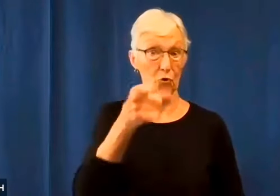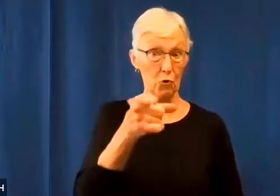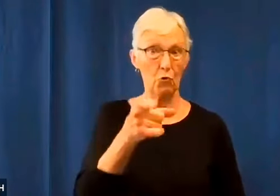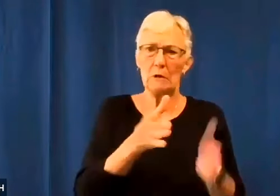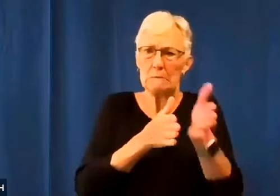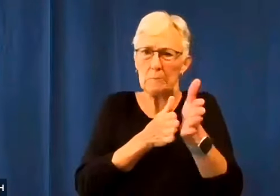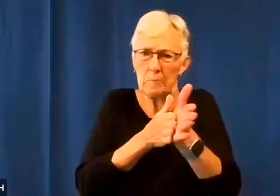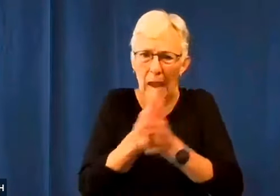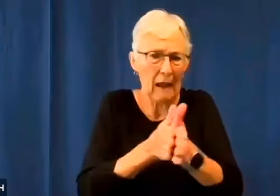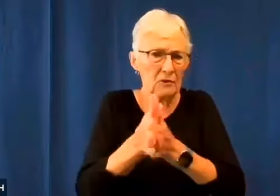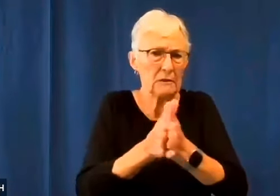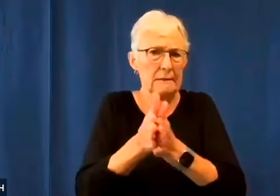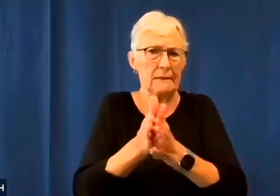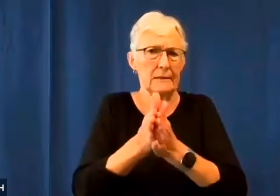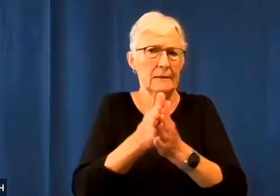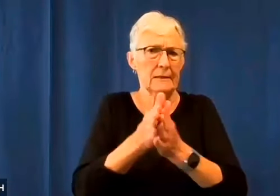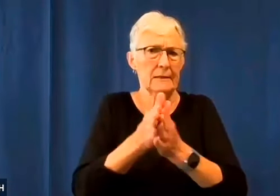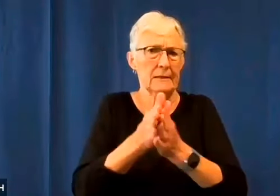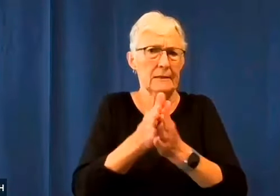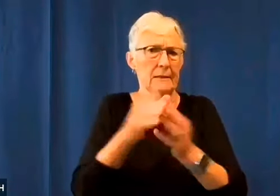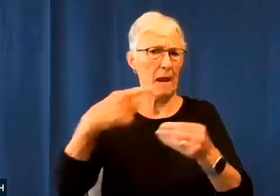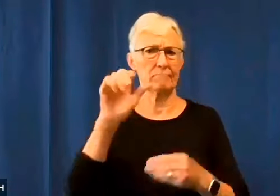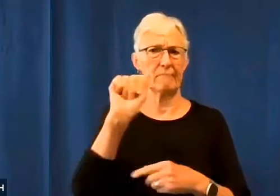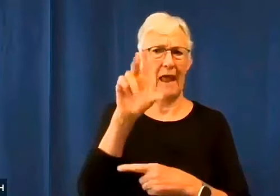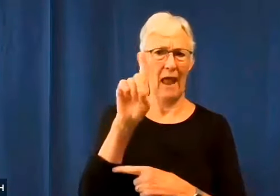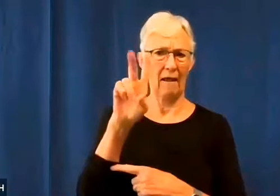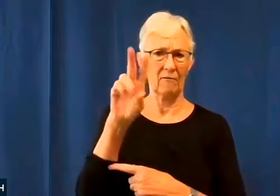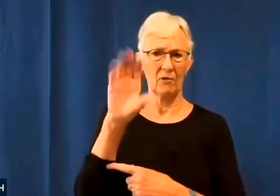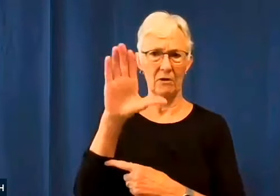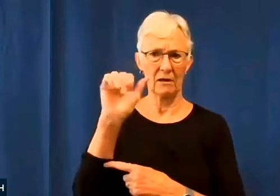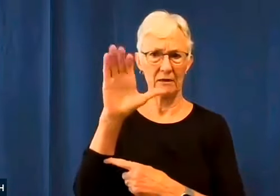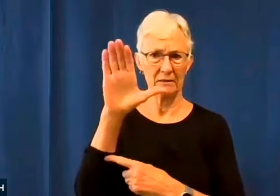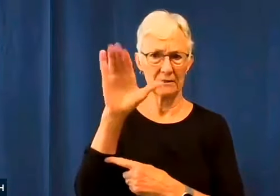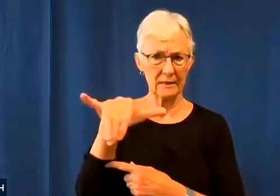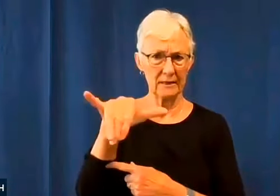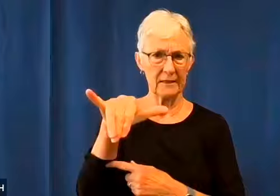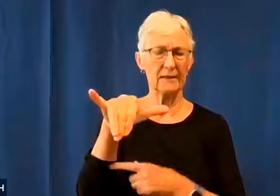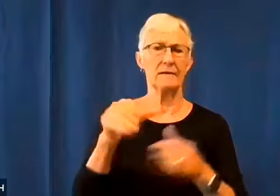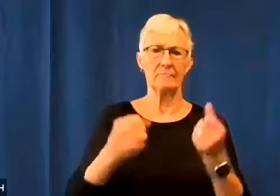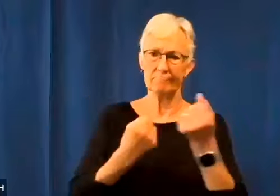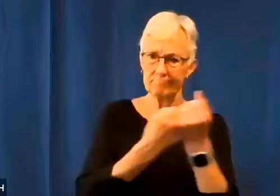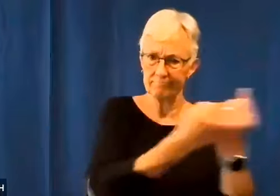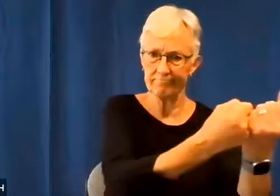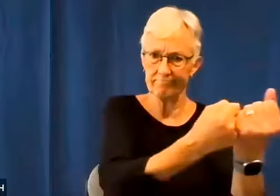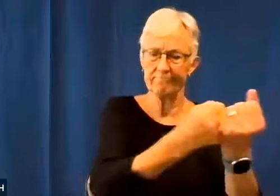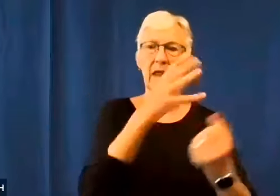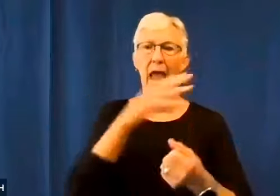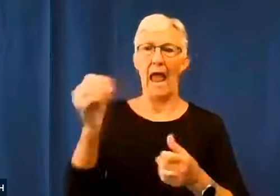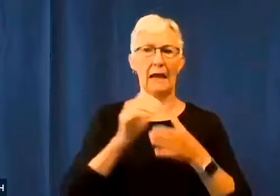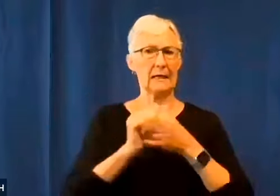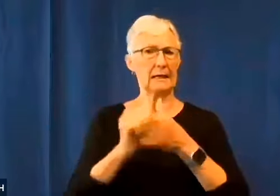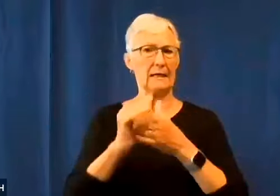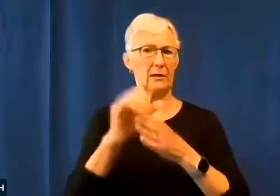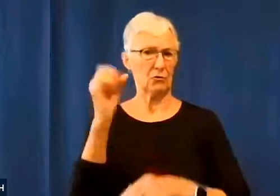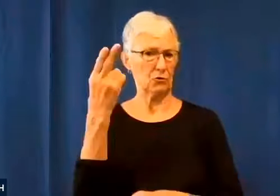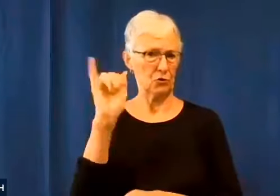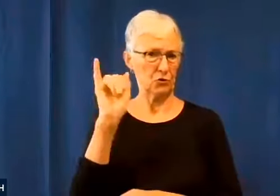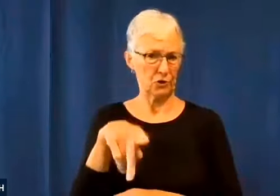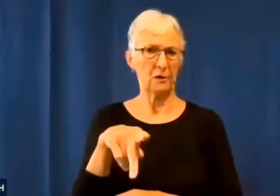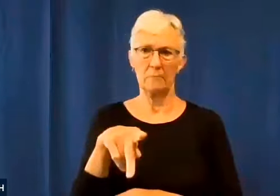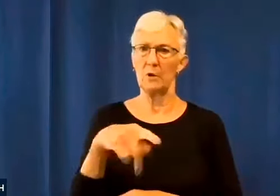If you are passionate about advocacy and leadership,